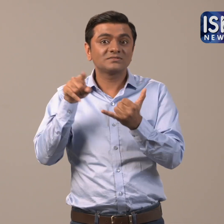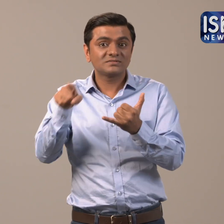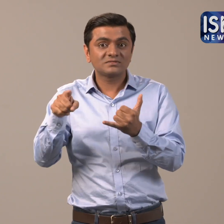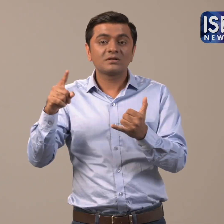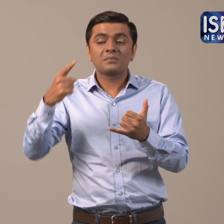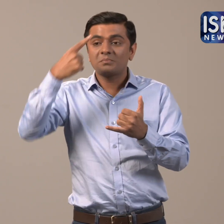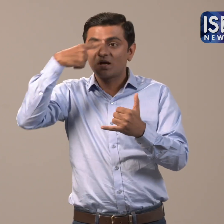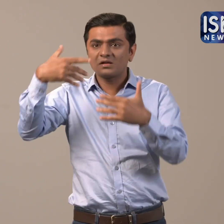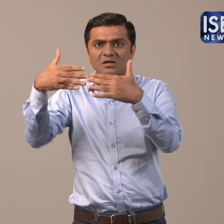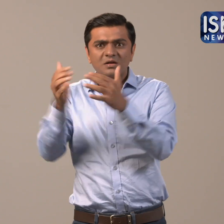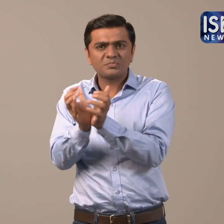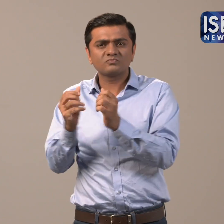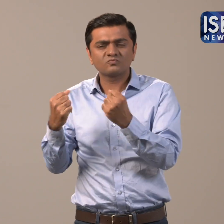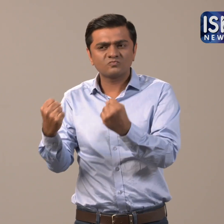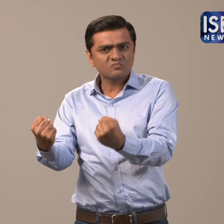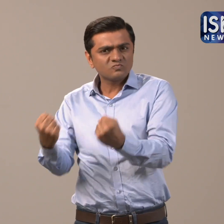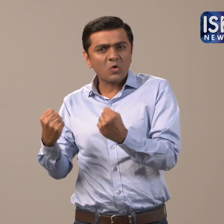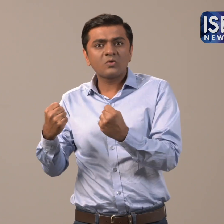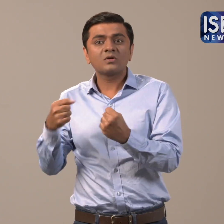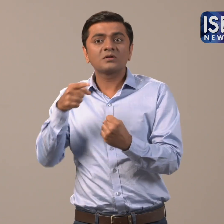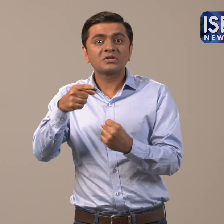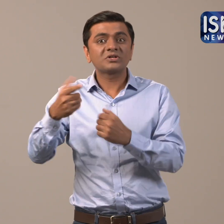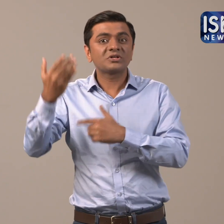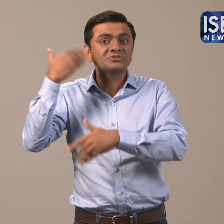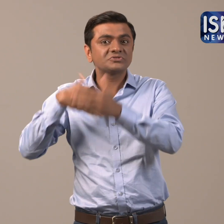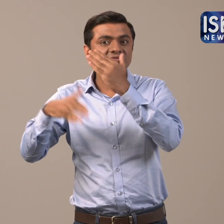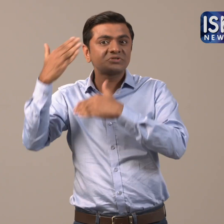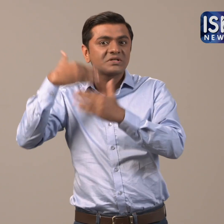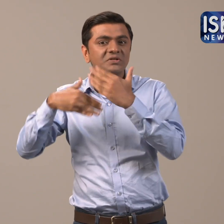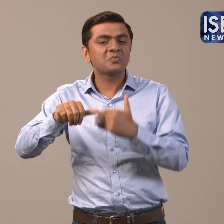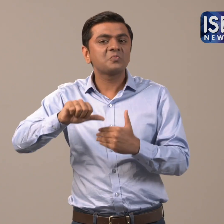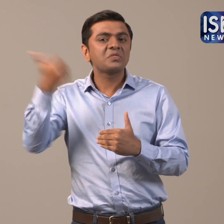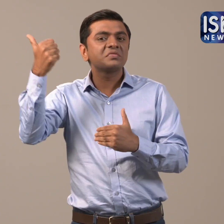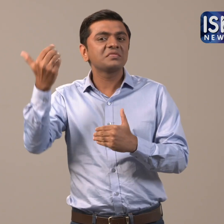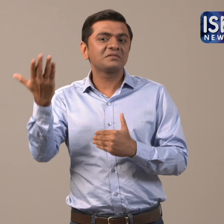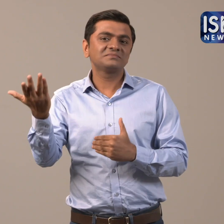has called this a “historic win” for the Maratha community.